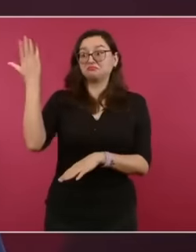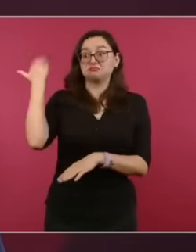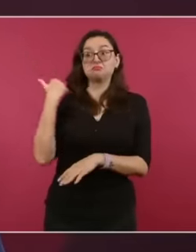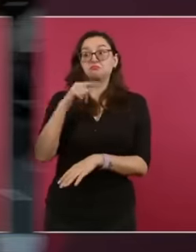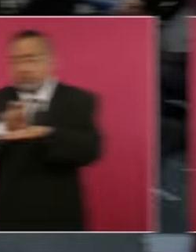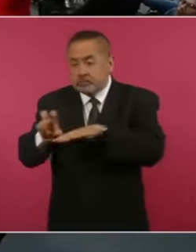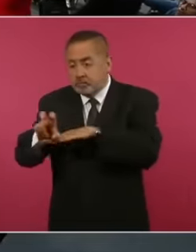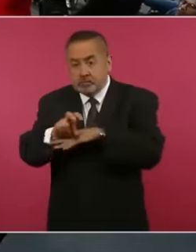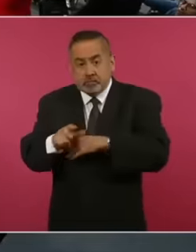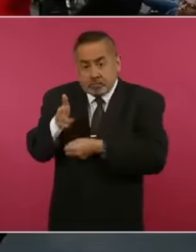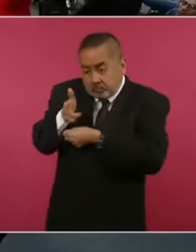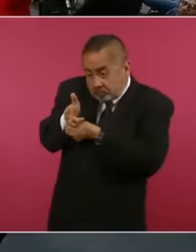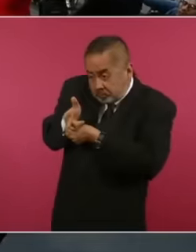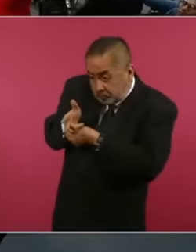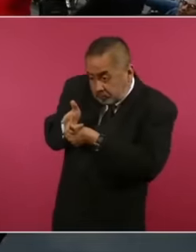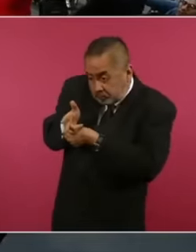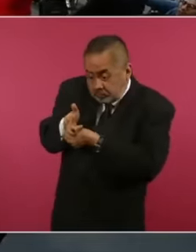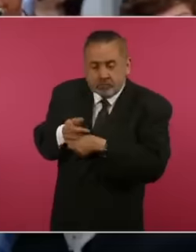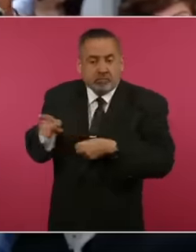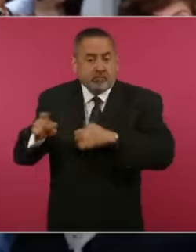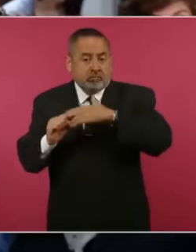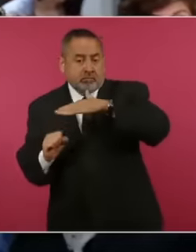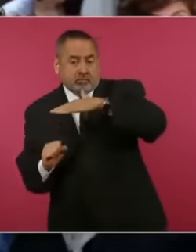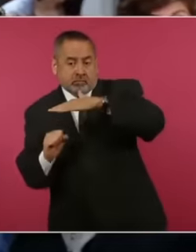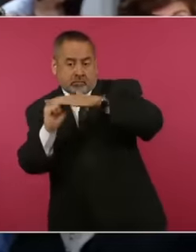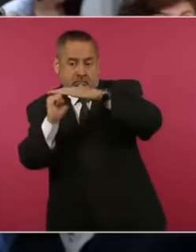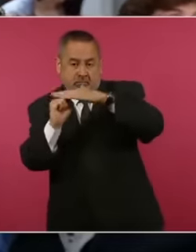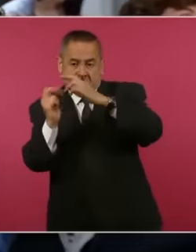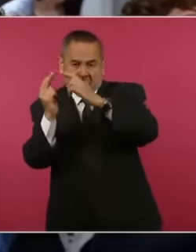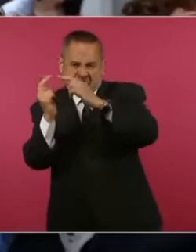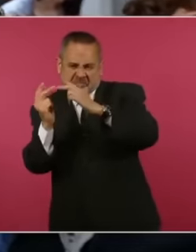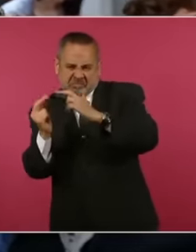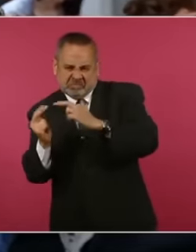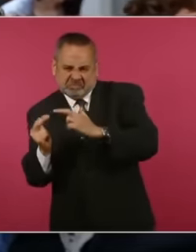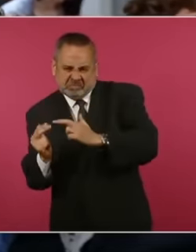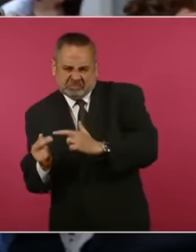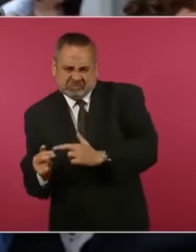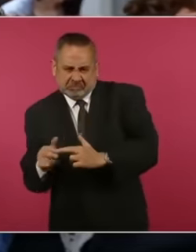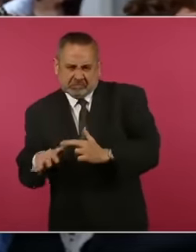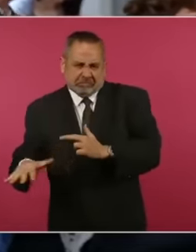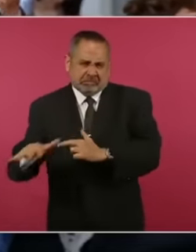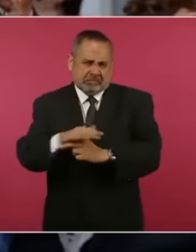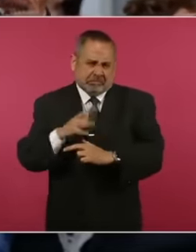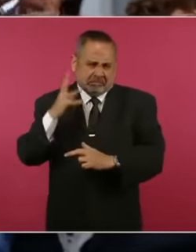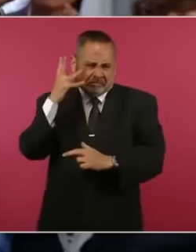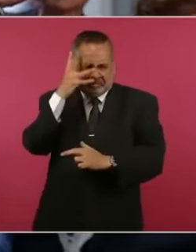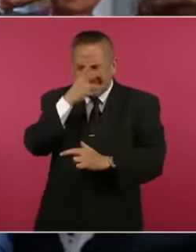dialogue where these gringo reporters try to impress the president and leave him in shame